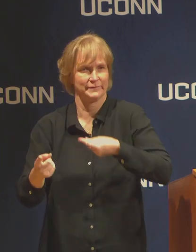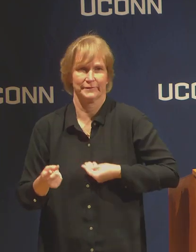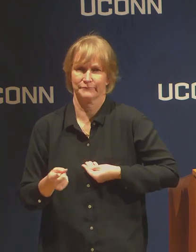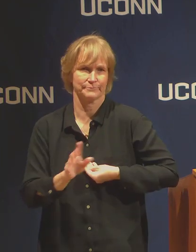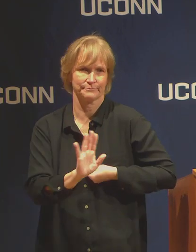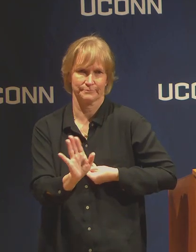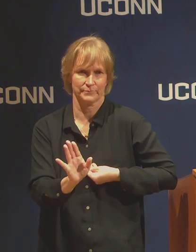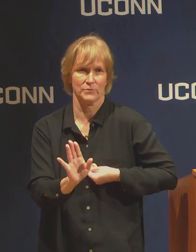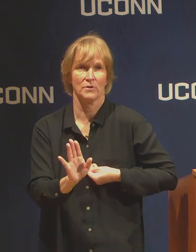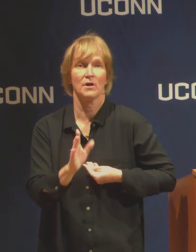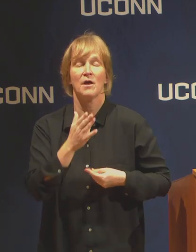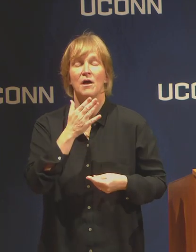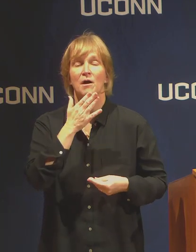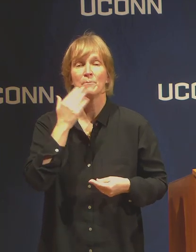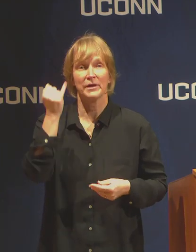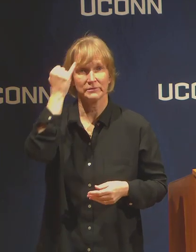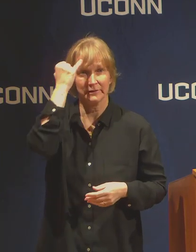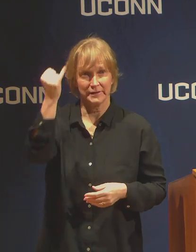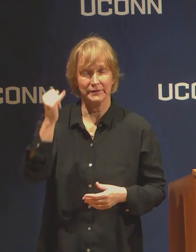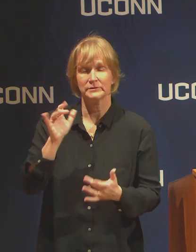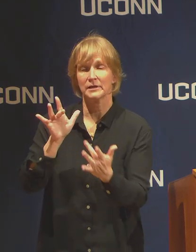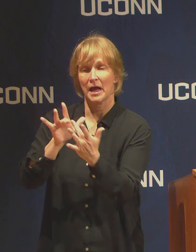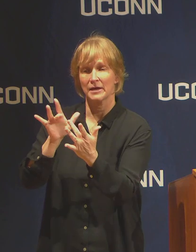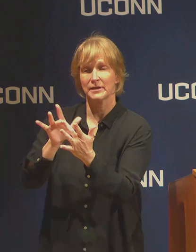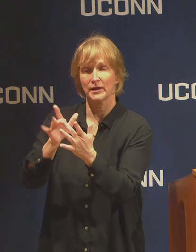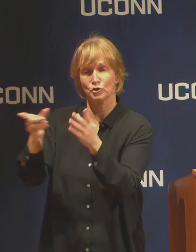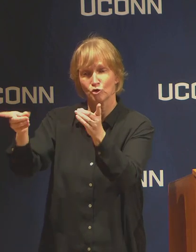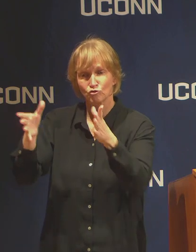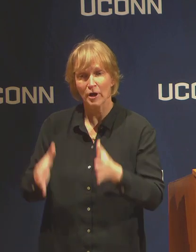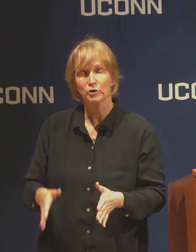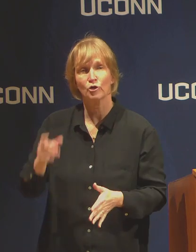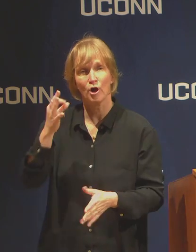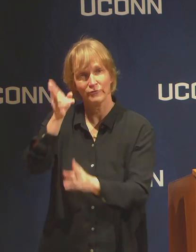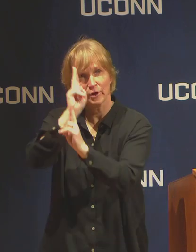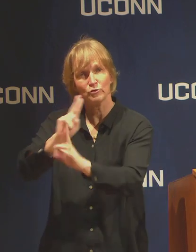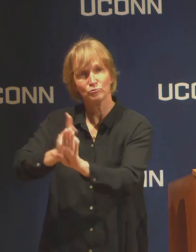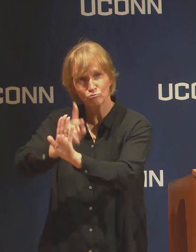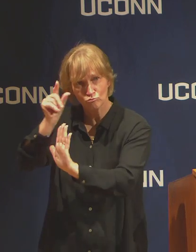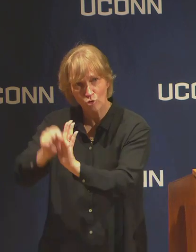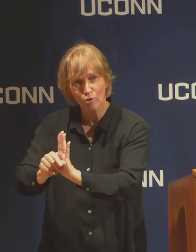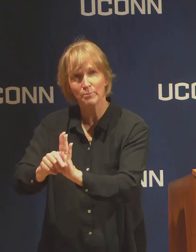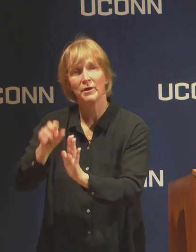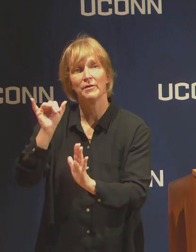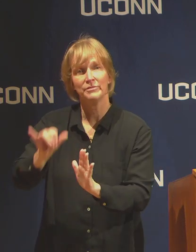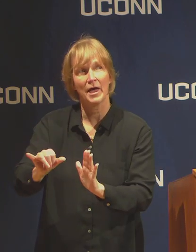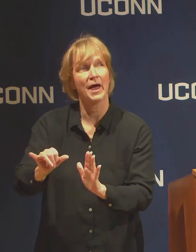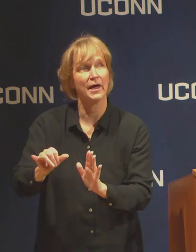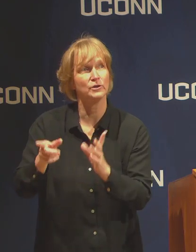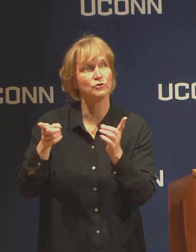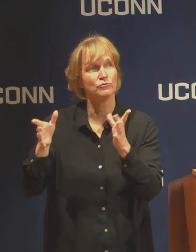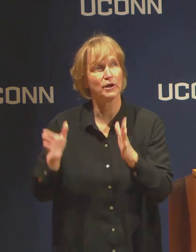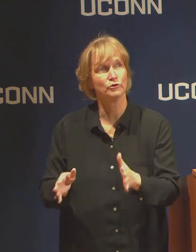contact the Director of the Honors Program, who can provide guidance for how to submit.